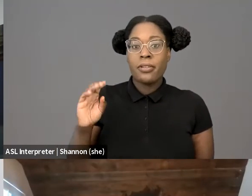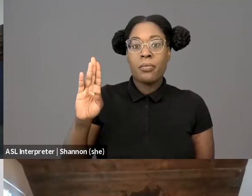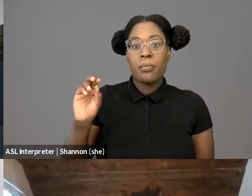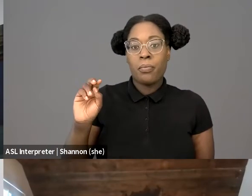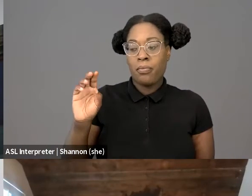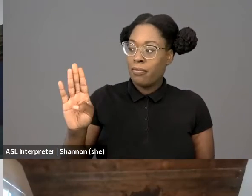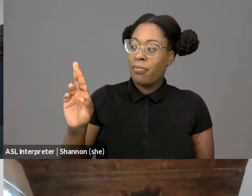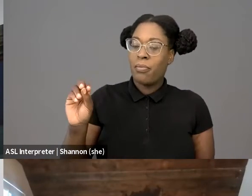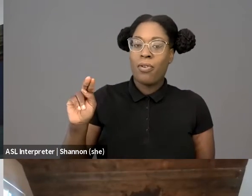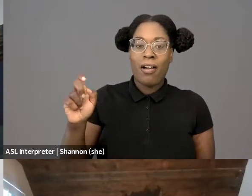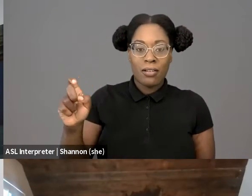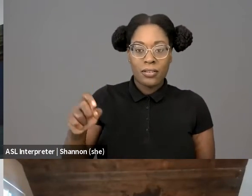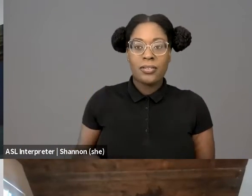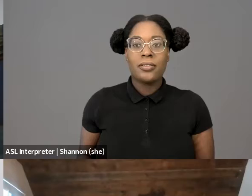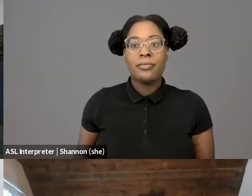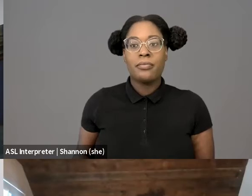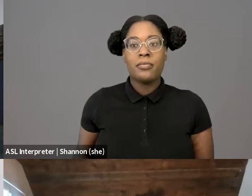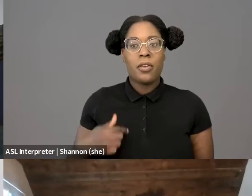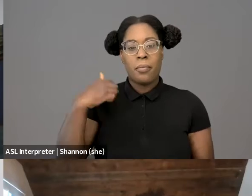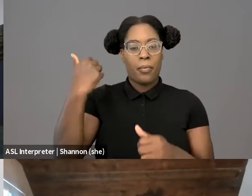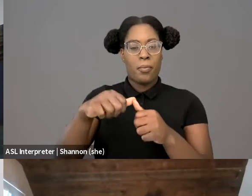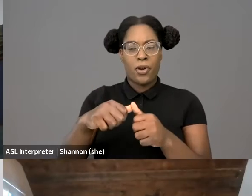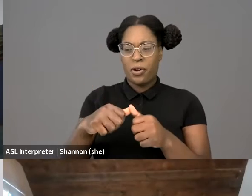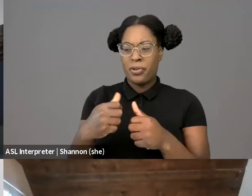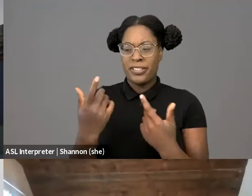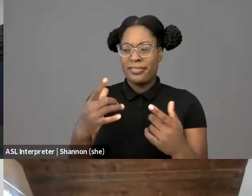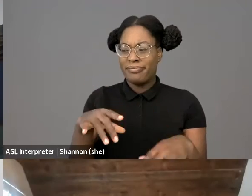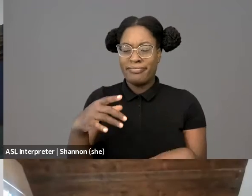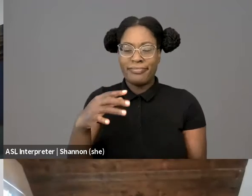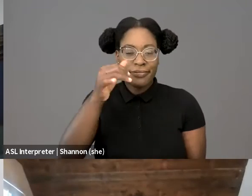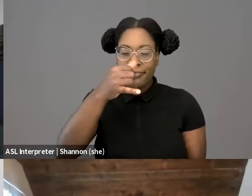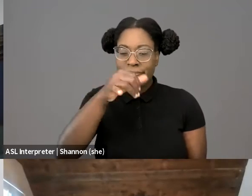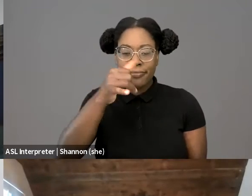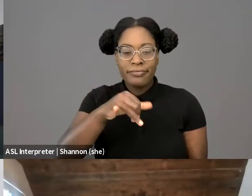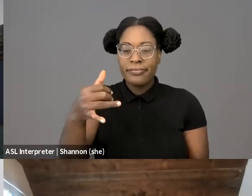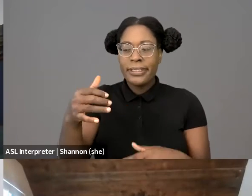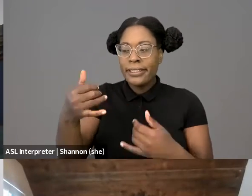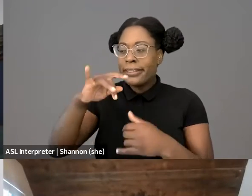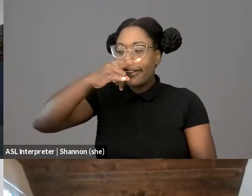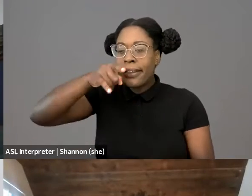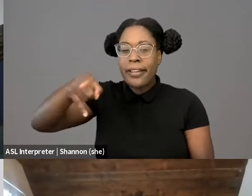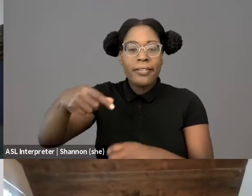an innocent sparring match on the playground into a full-out asphalt brawl. We were naive young Black boys